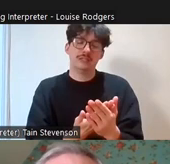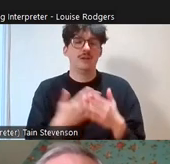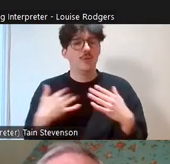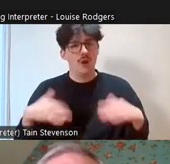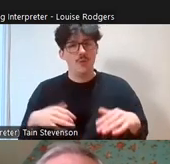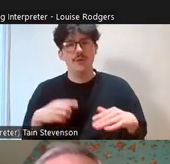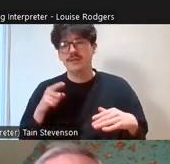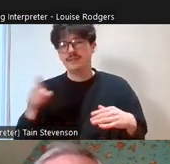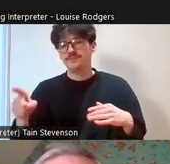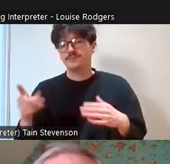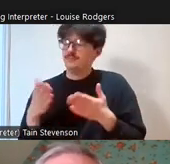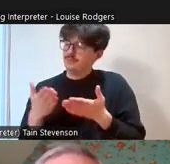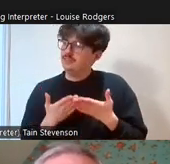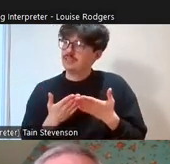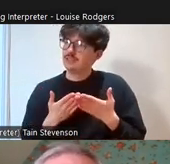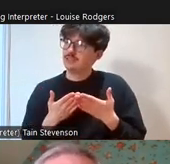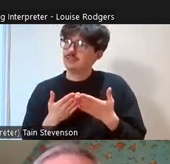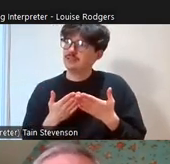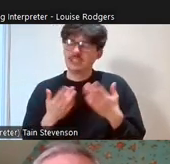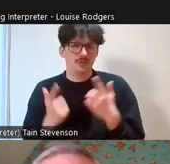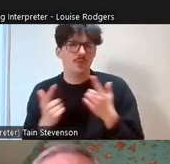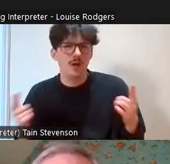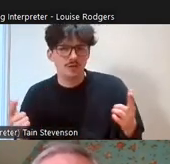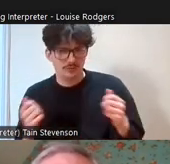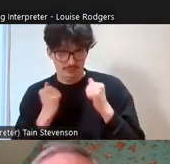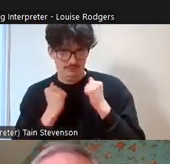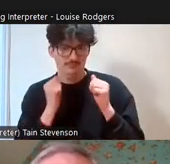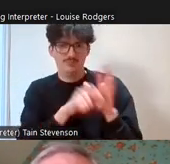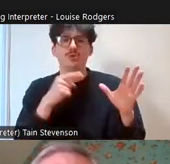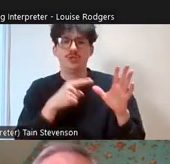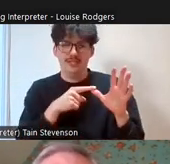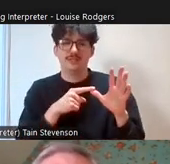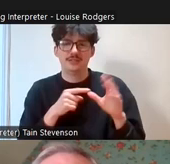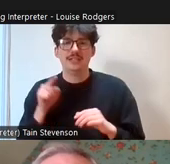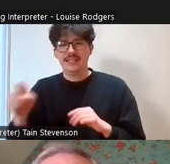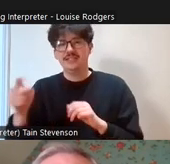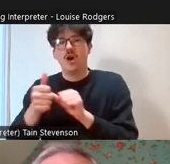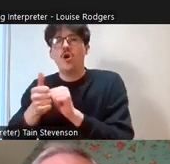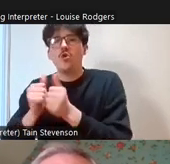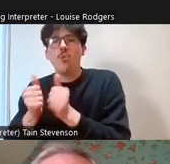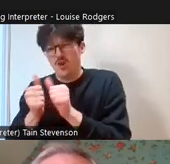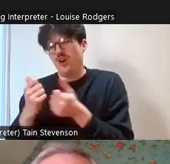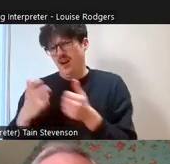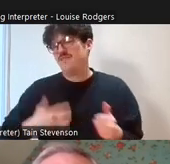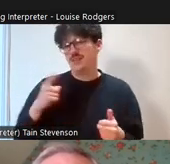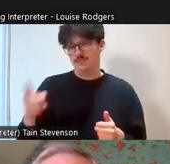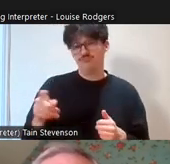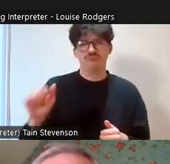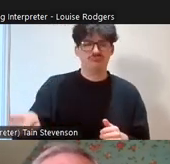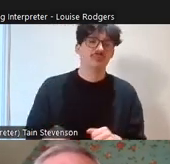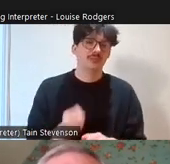sort of an immense service to the project. He is a co-worker as far as I'm concerned and so